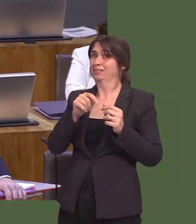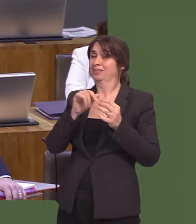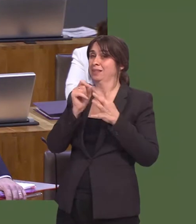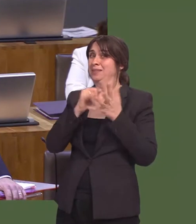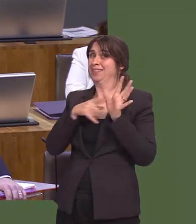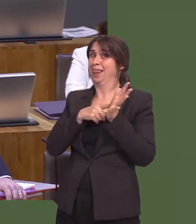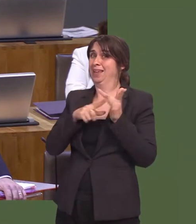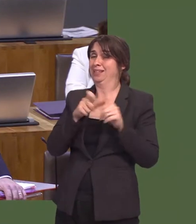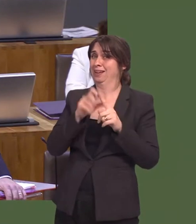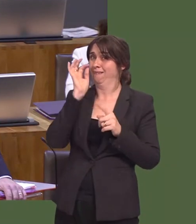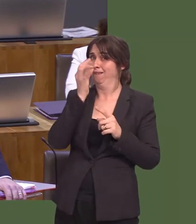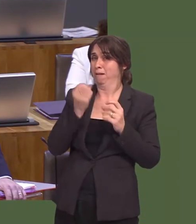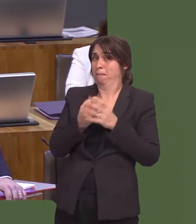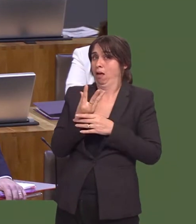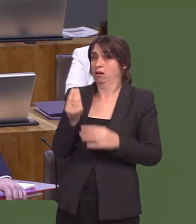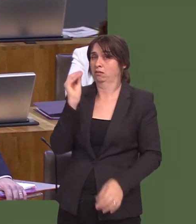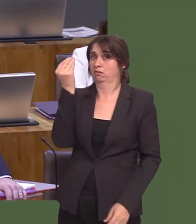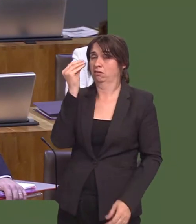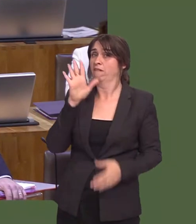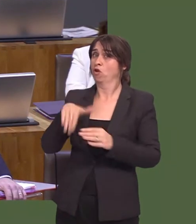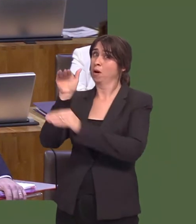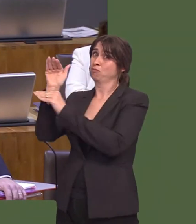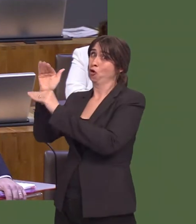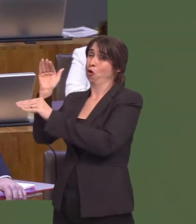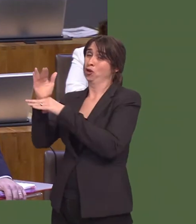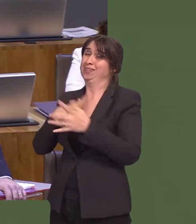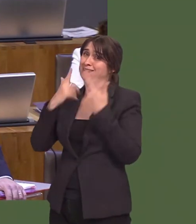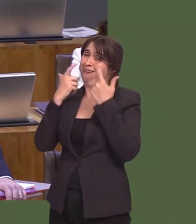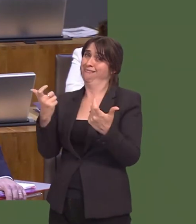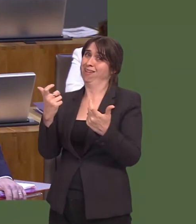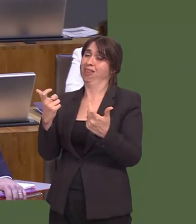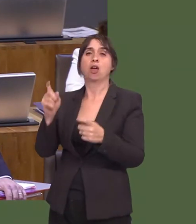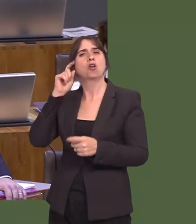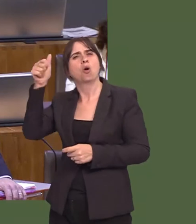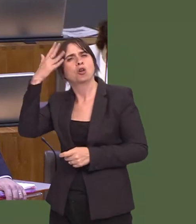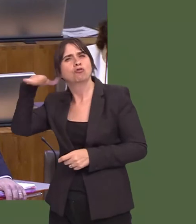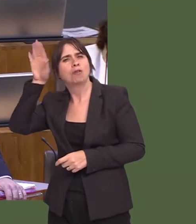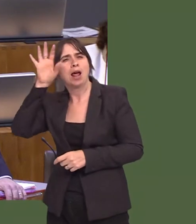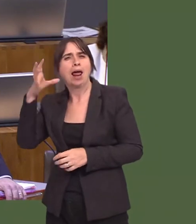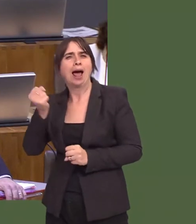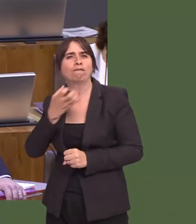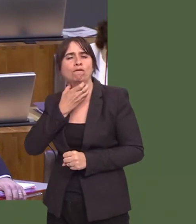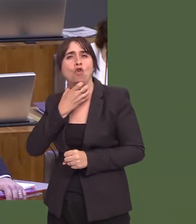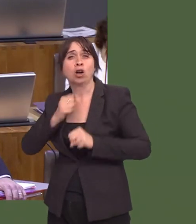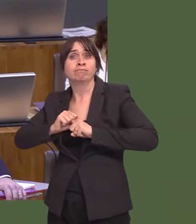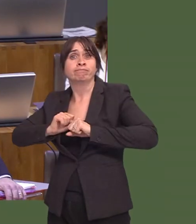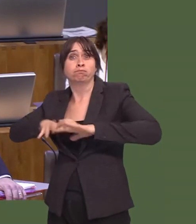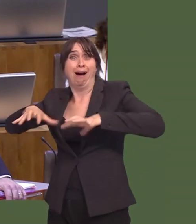non-native species, as the Australians will tell you, given the plagues of frogs that they quite oftenóbiblical, almost, plagues of frogs that they experience there.